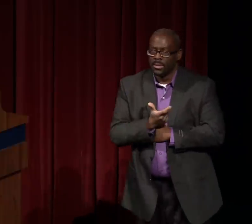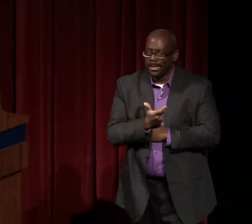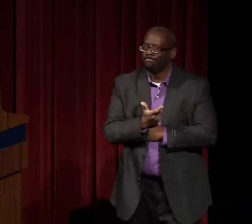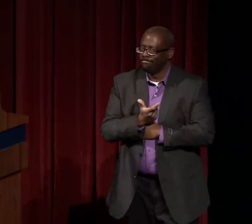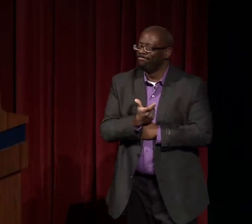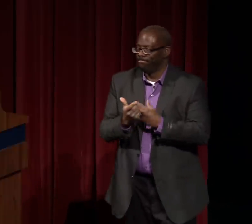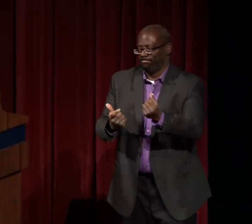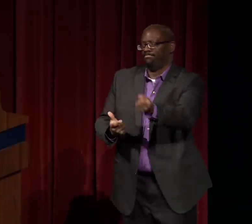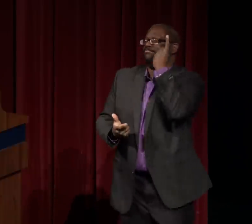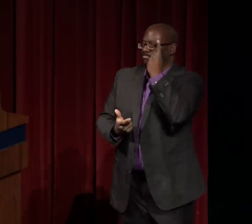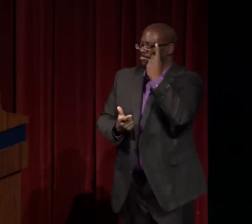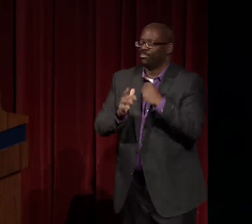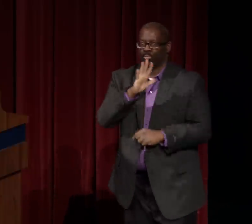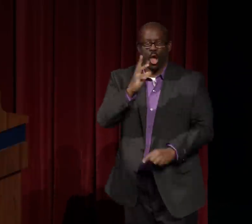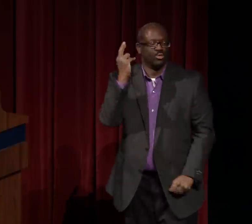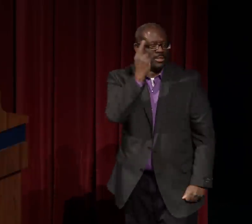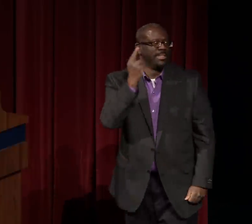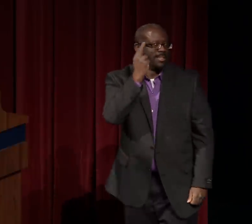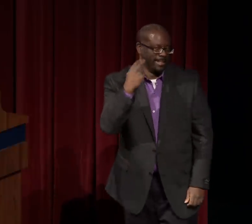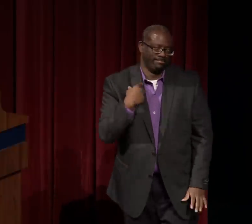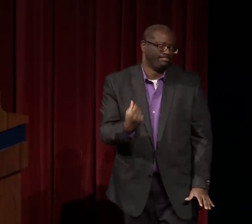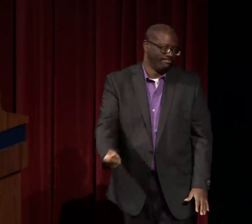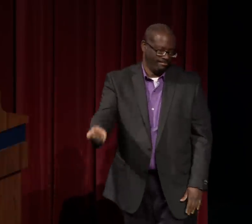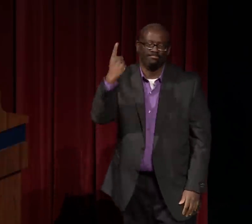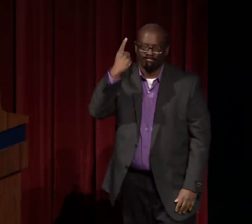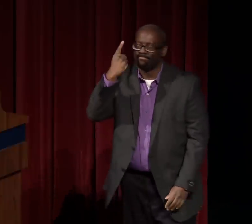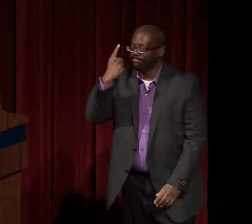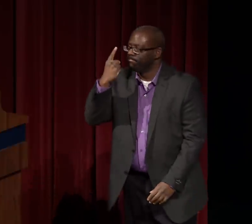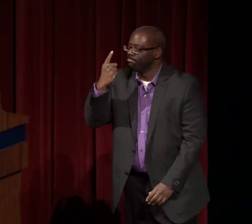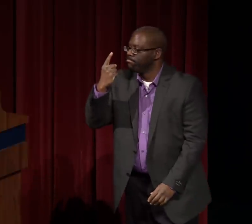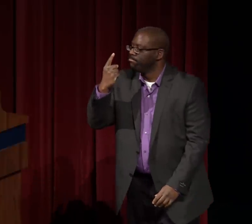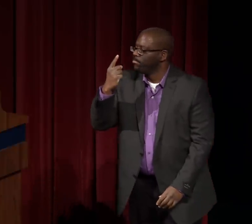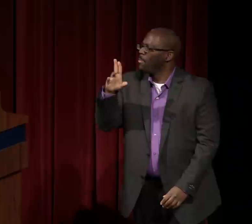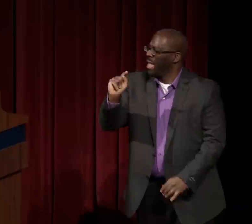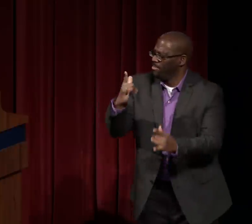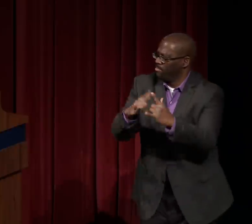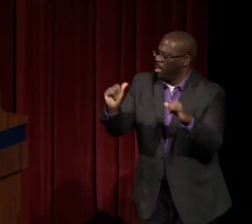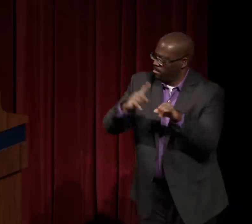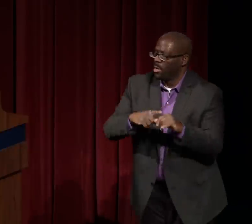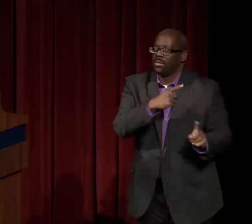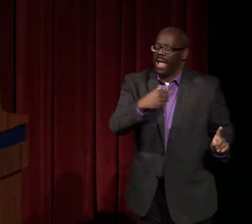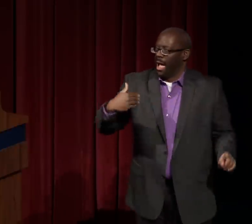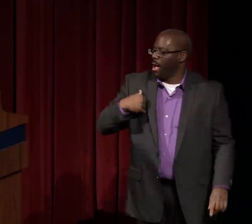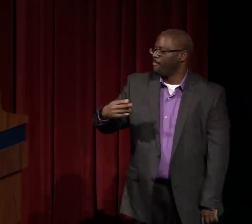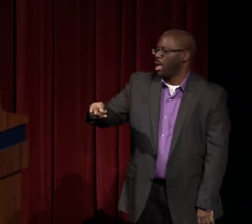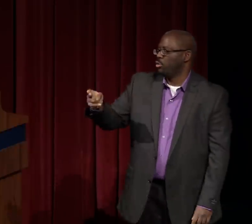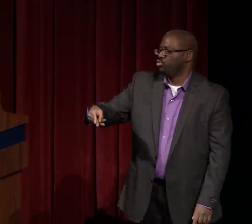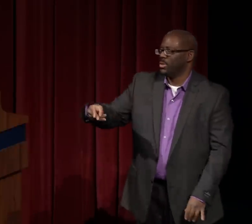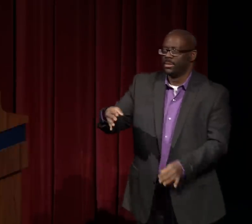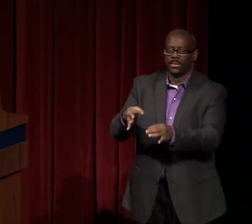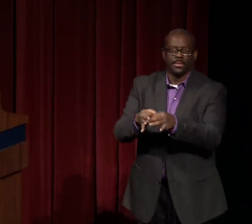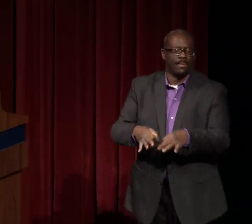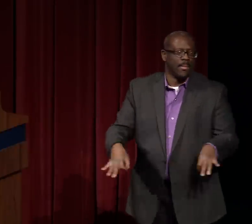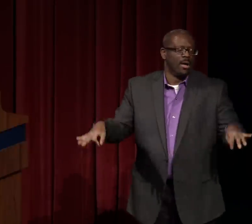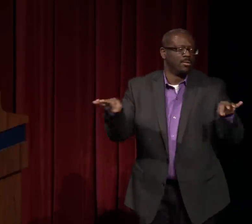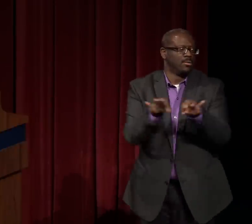And after seeing the film, I understand the reasons for her keeping it in a hidden vault, so to speak,